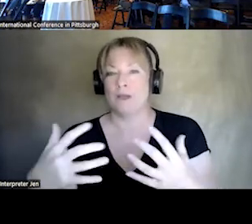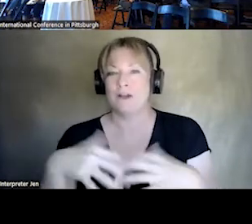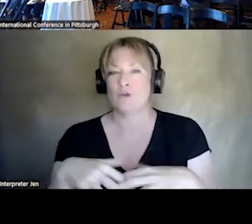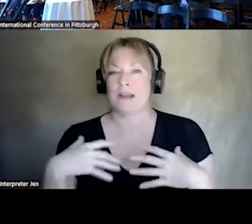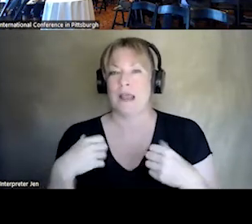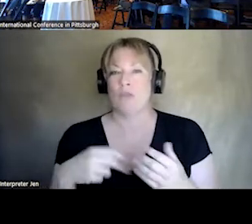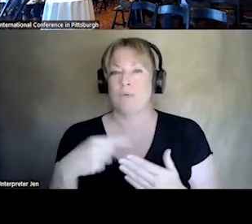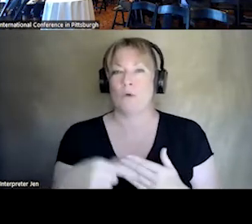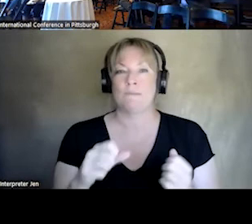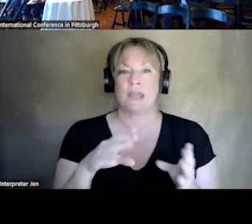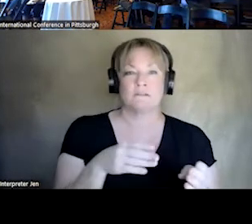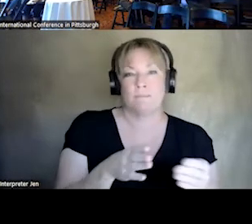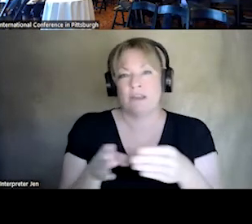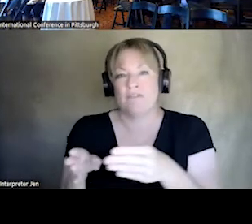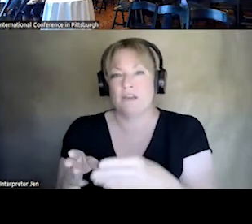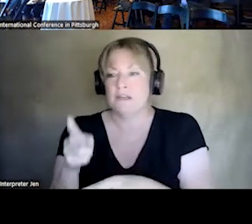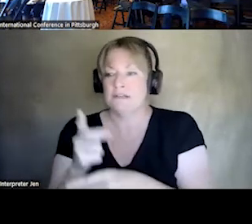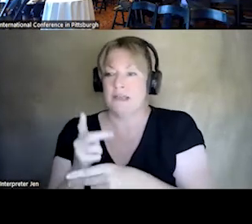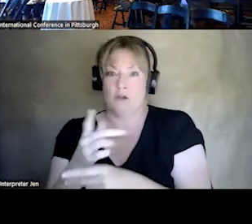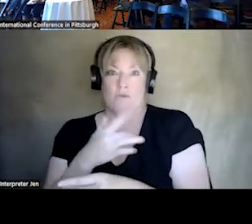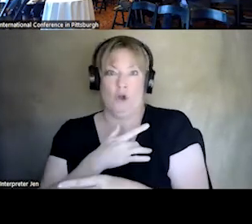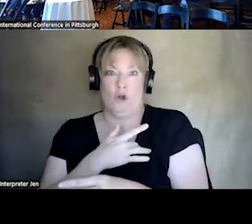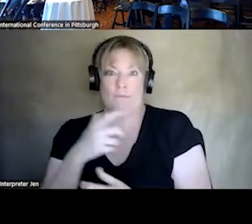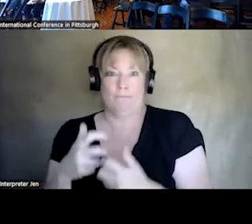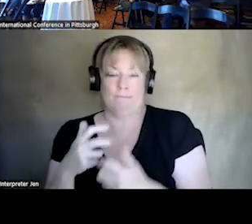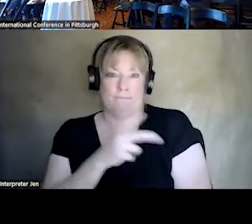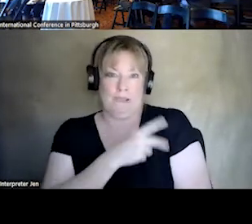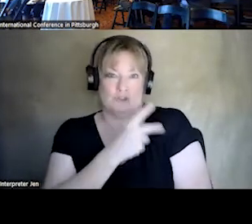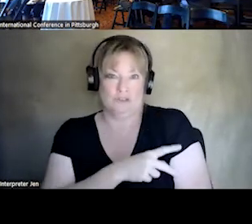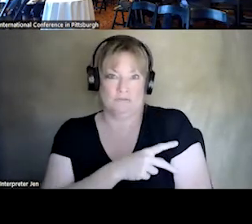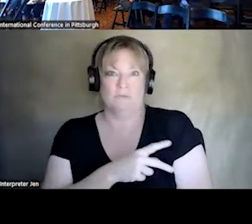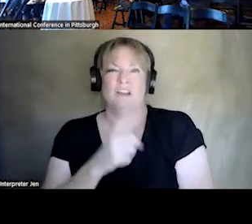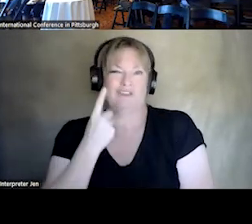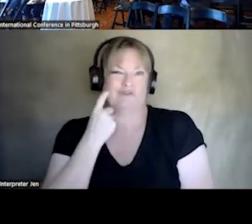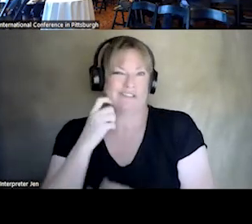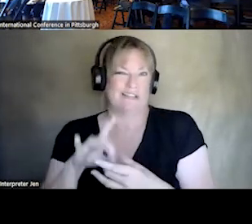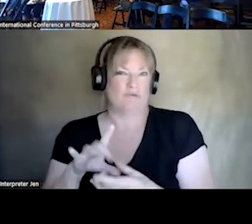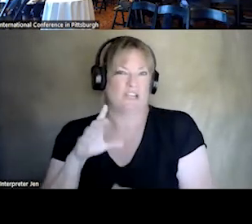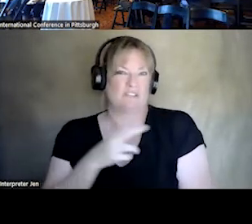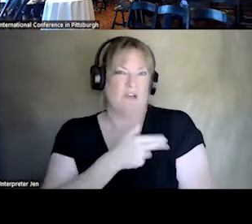THEY'RE TAKING CARE OF THEIR CARDIAC PATIENTS WHO HAVE BEEN RELEASED FROM THE HOSPITAL. LEVERAGING